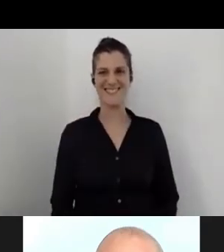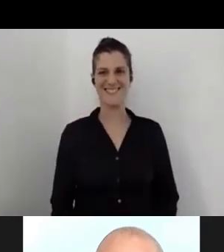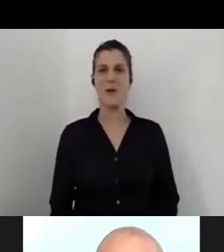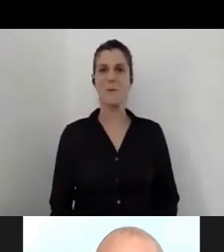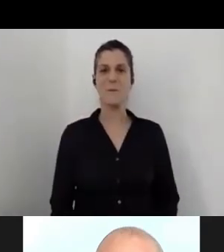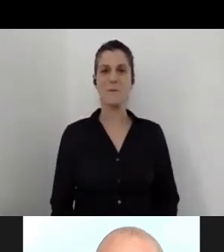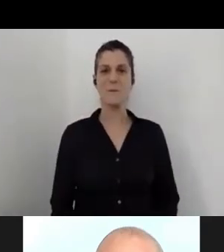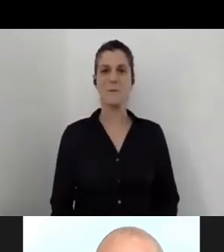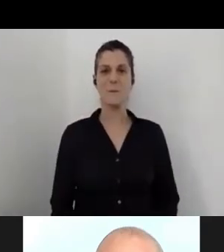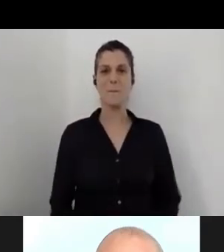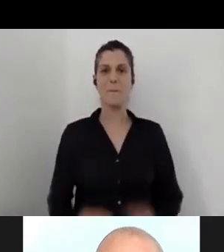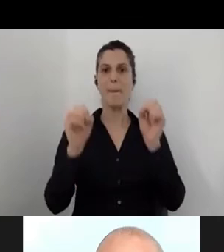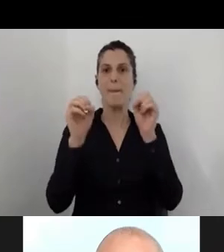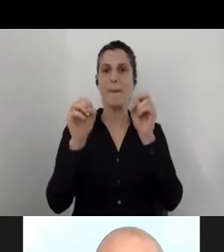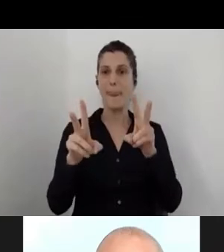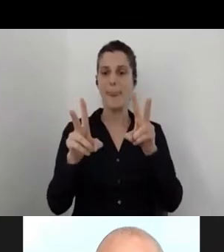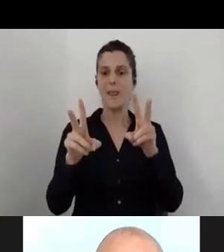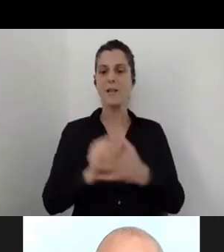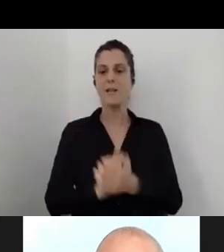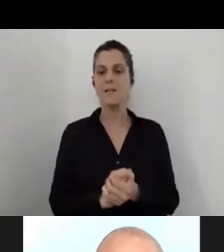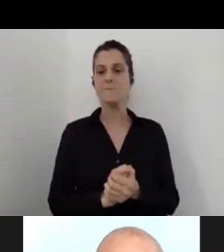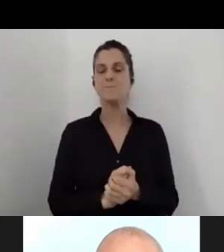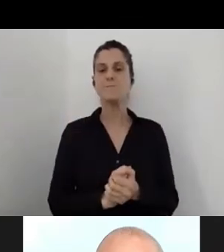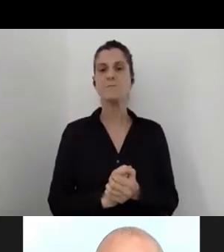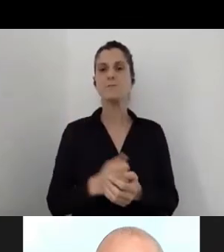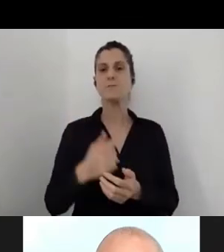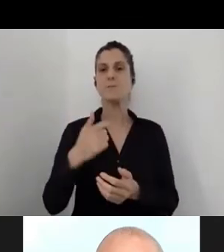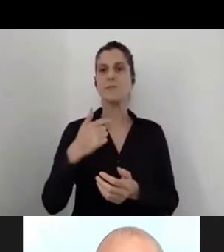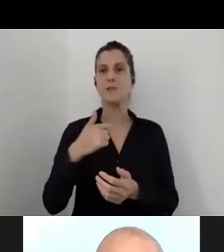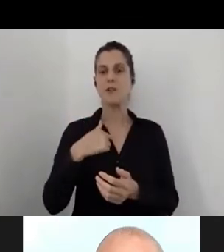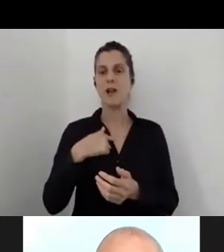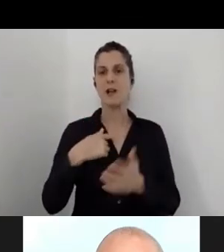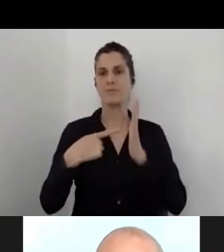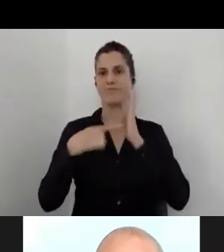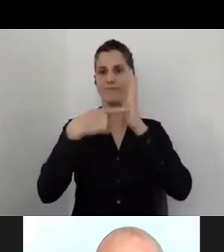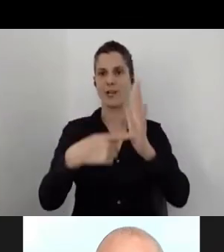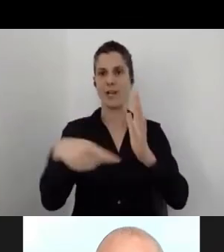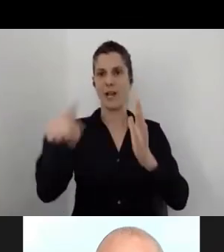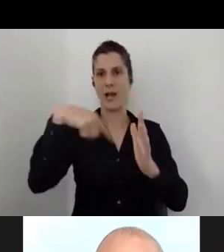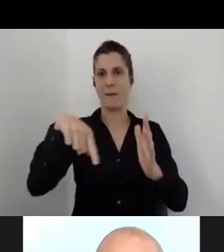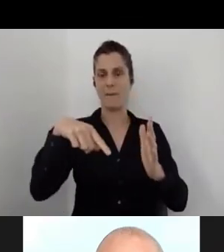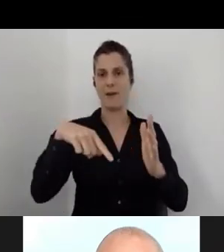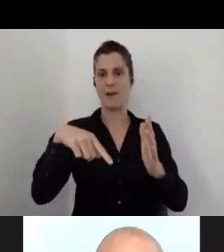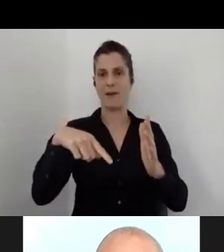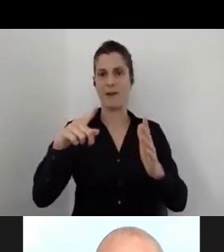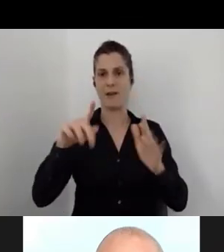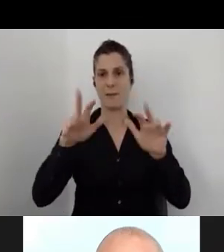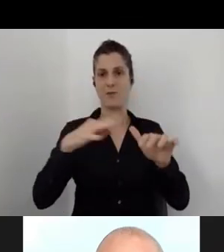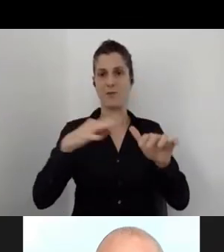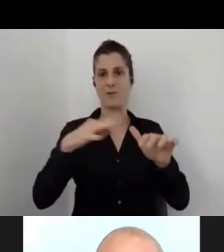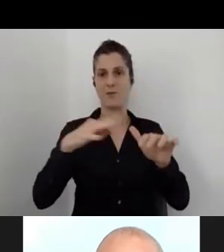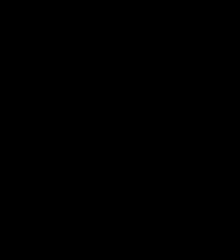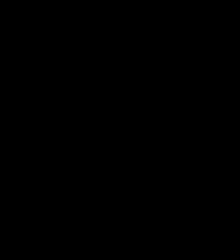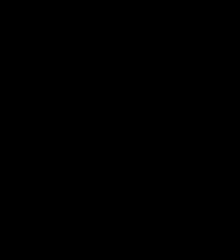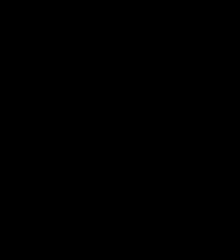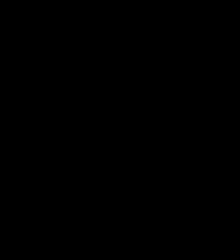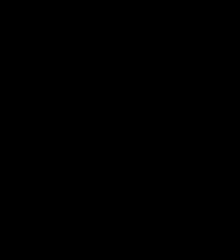So I will share my screen. So, again, Omer thank you very much for your kind words.